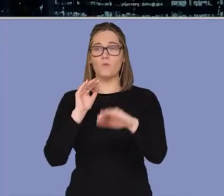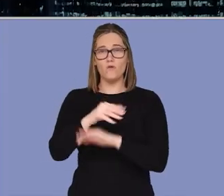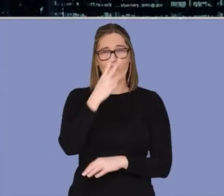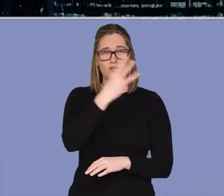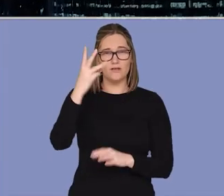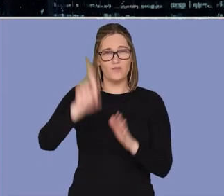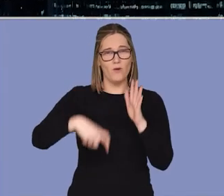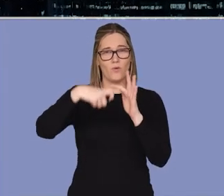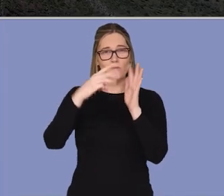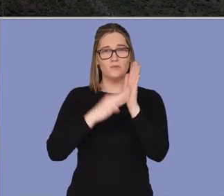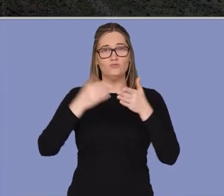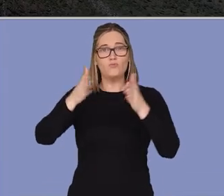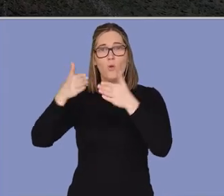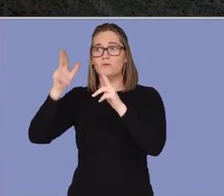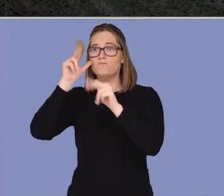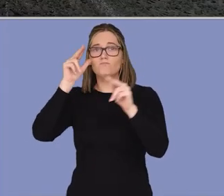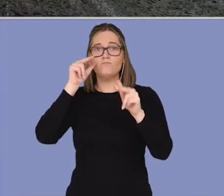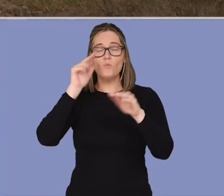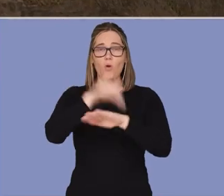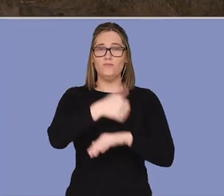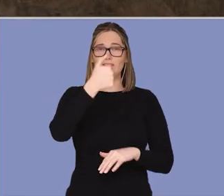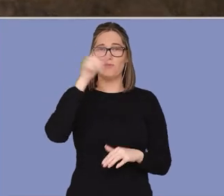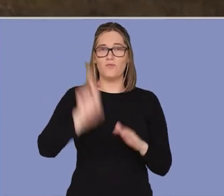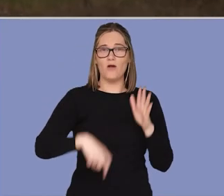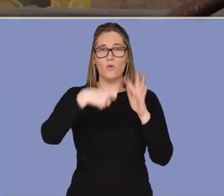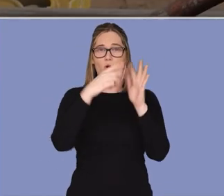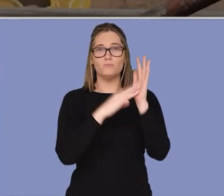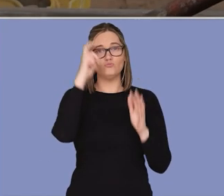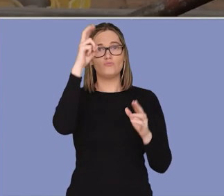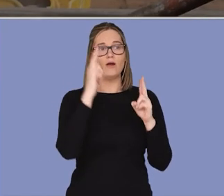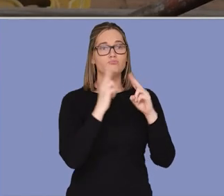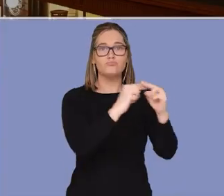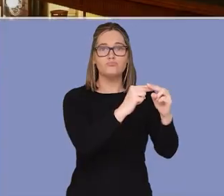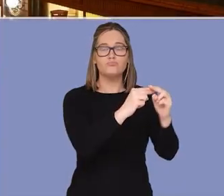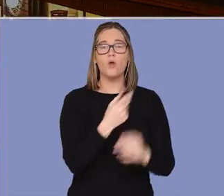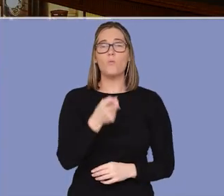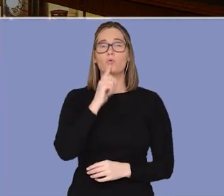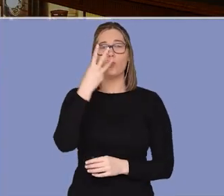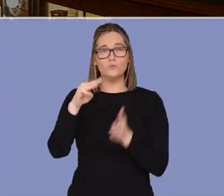than 33,000 kilometres of state controlled road, 6,000 kilometres of rail track and 130 million